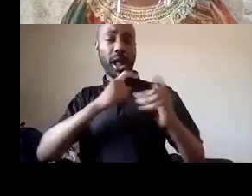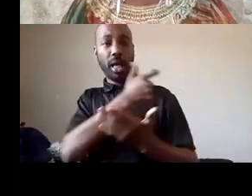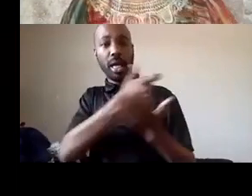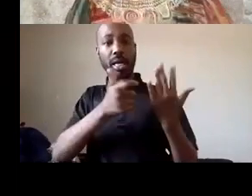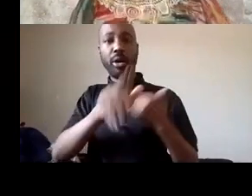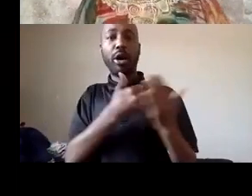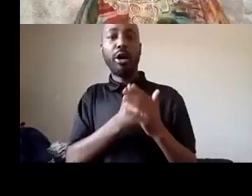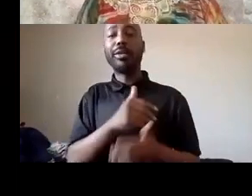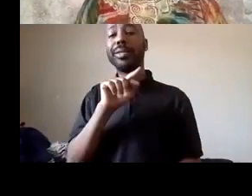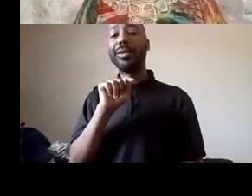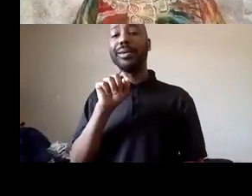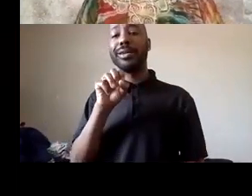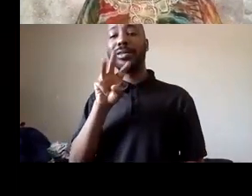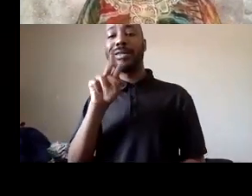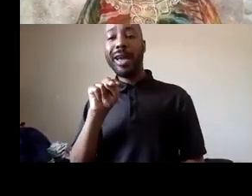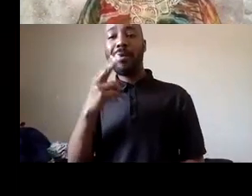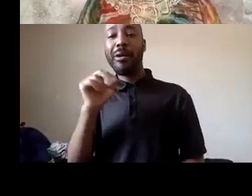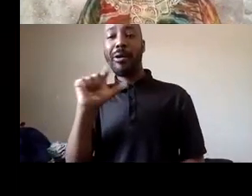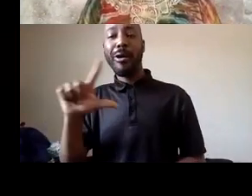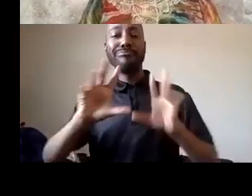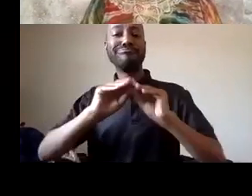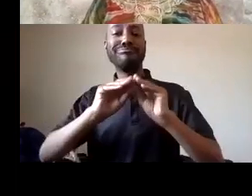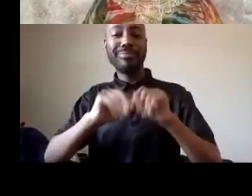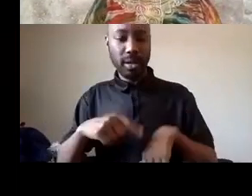good okay so i'm still on okay thank you freddie